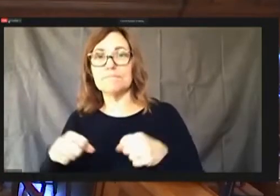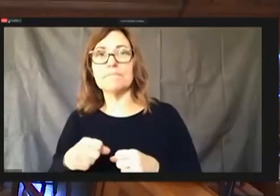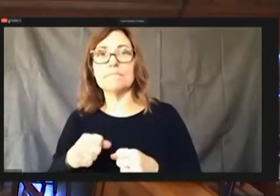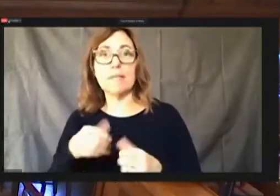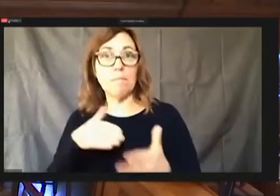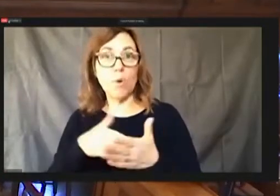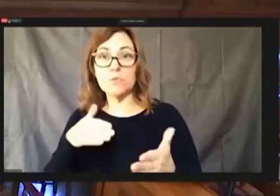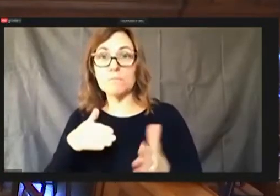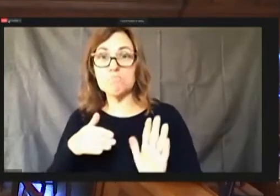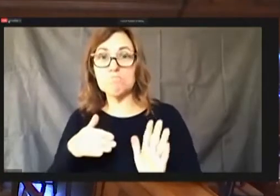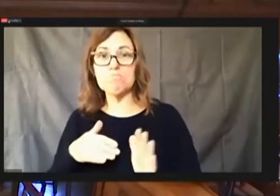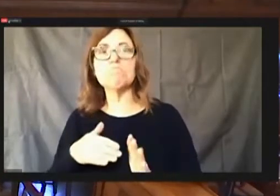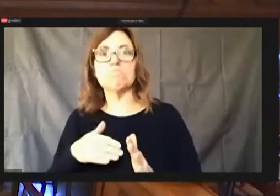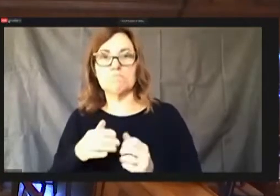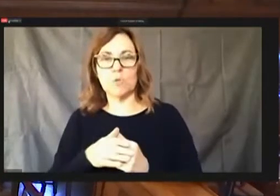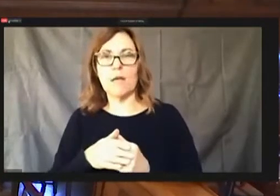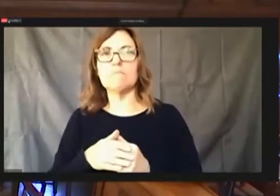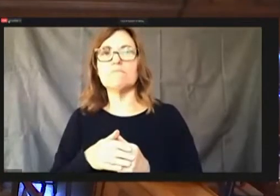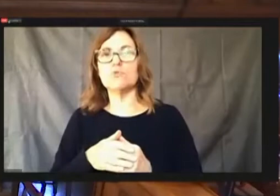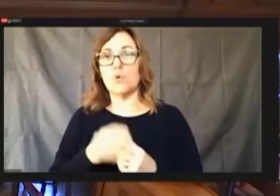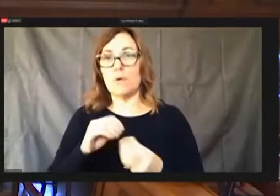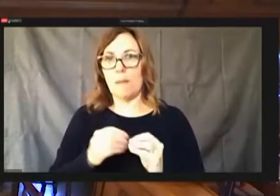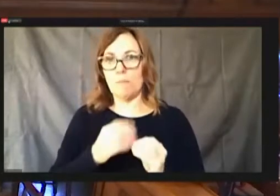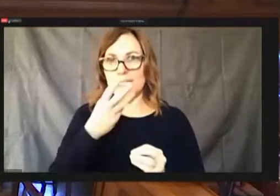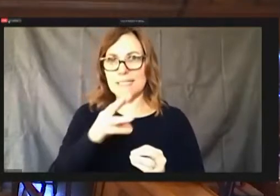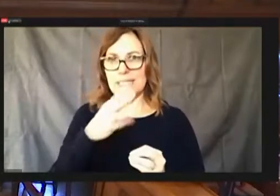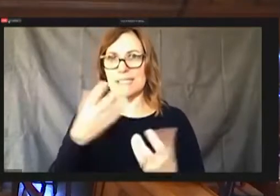Number is approved that regulations.